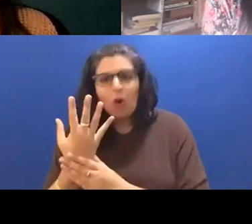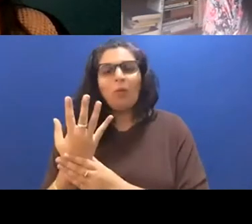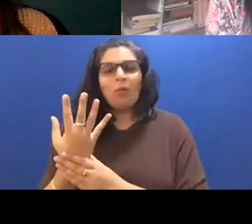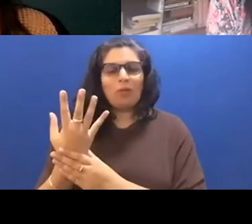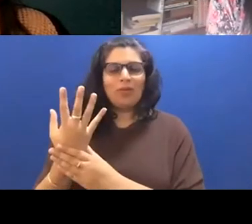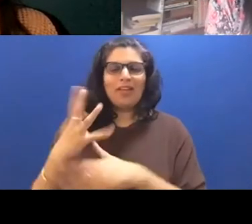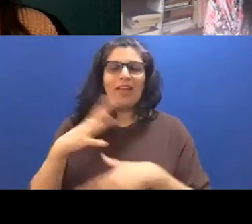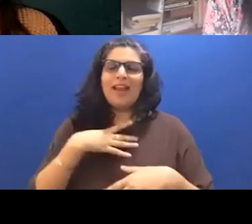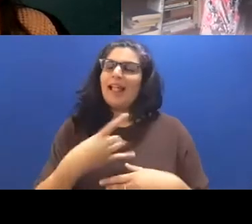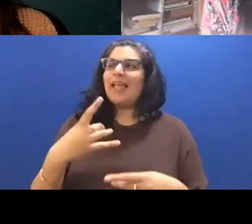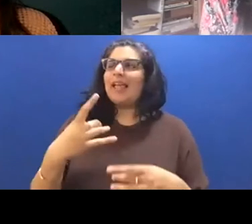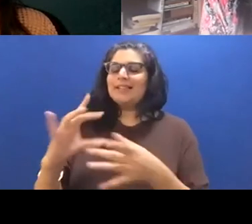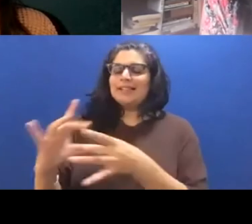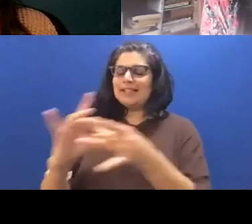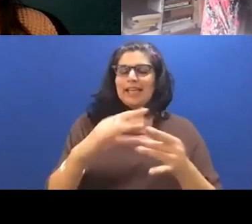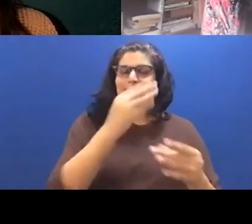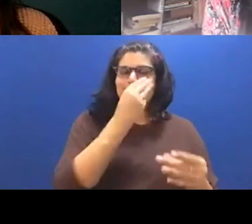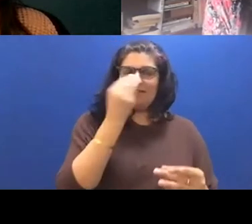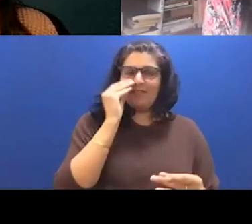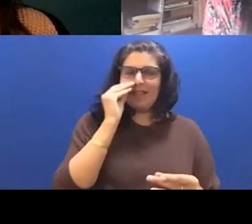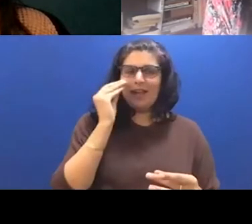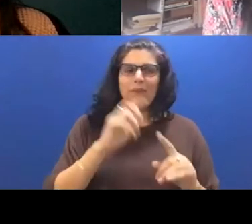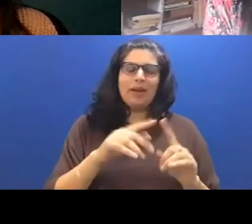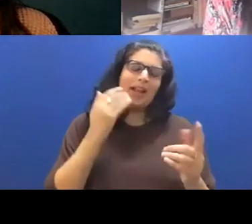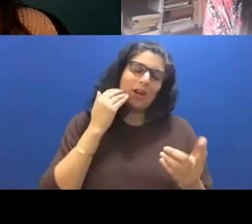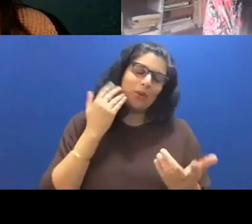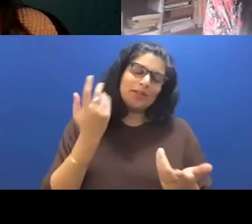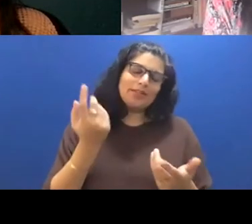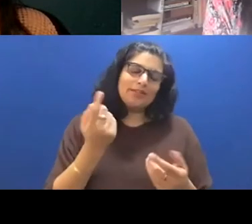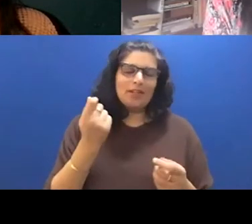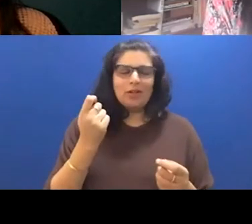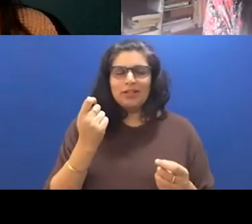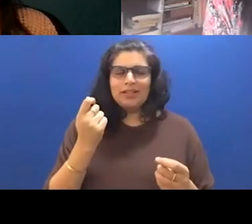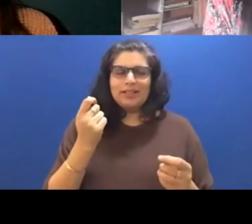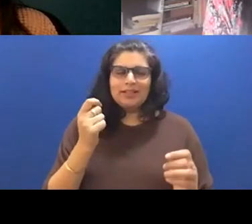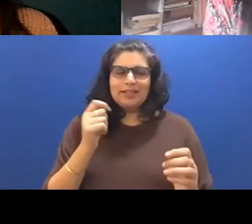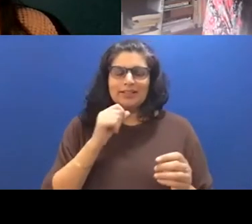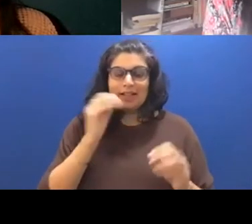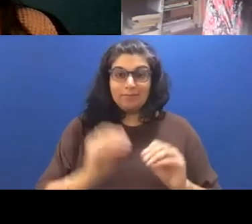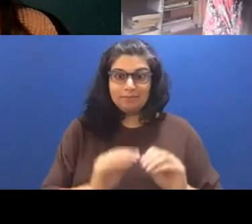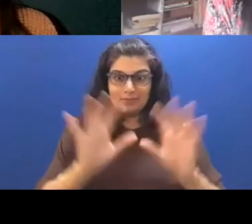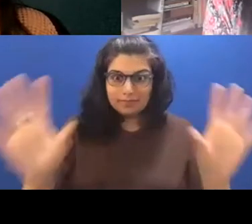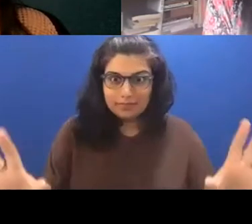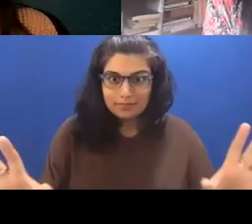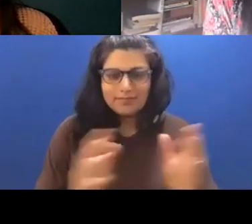the flowers to me, though, I know it's somewhat subtle, but of like, what stages of growth